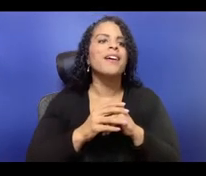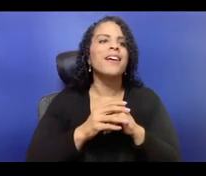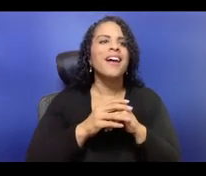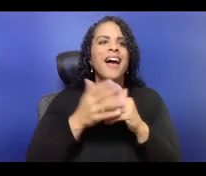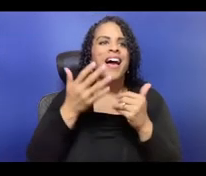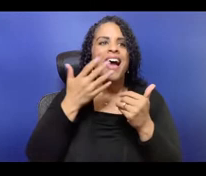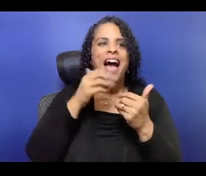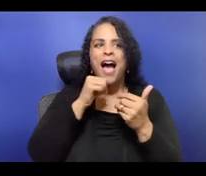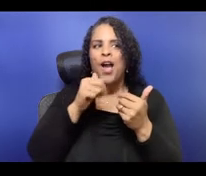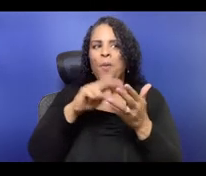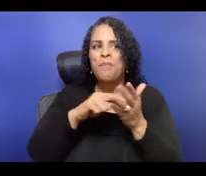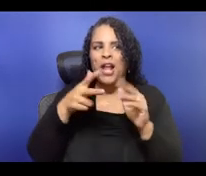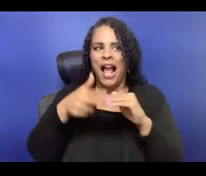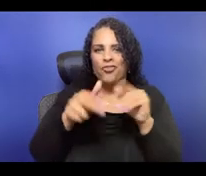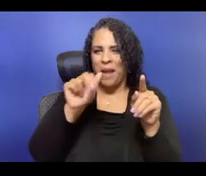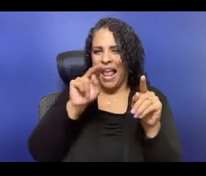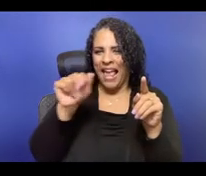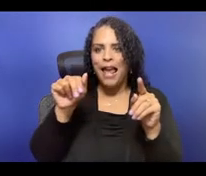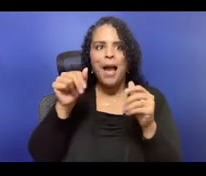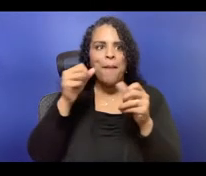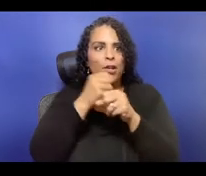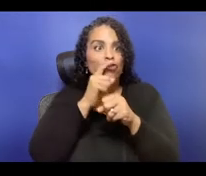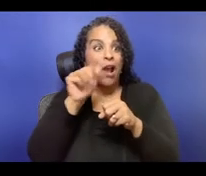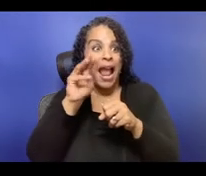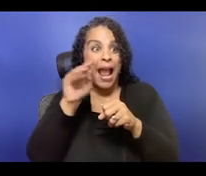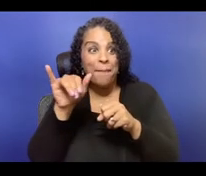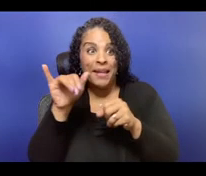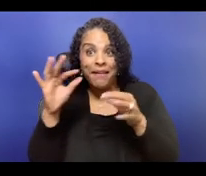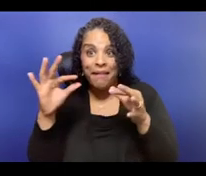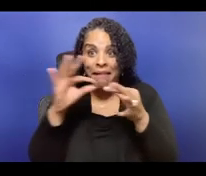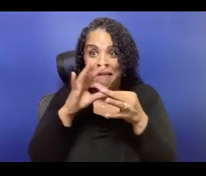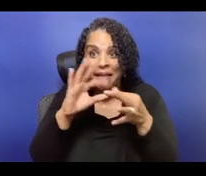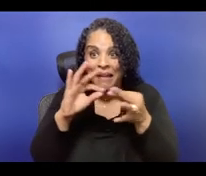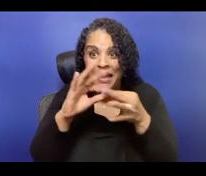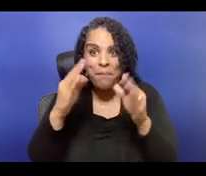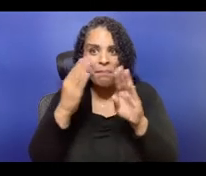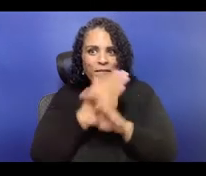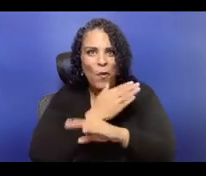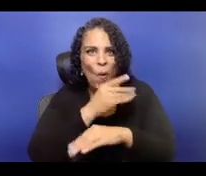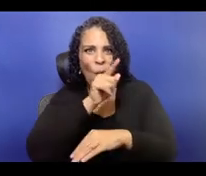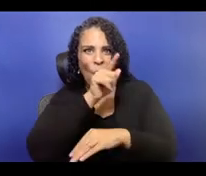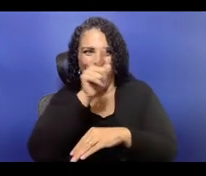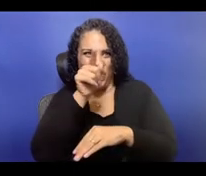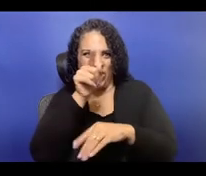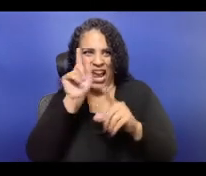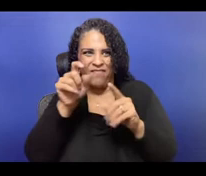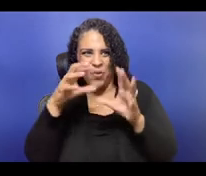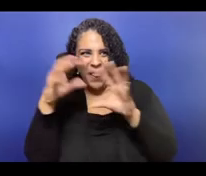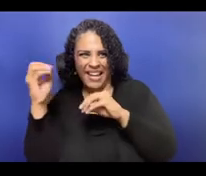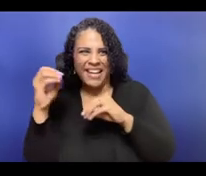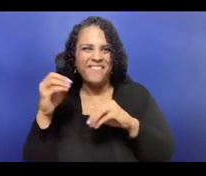but we won't share some other stuff," or like, "A 990 does that. A 990 is publicly transparent budgeting."